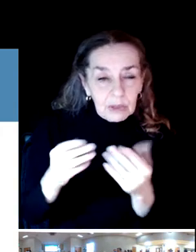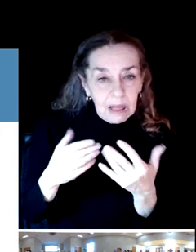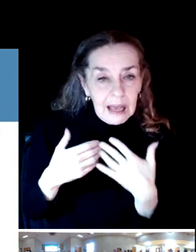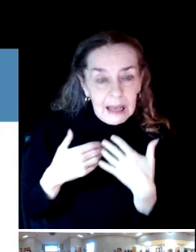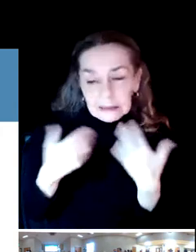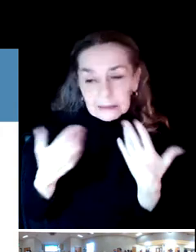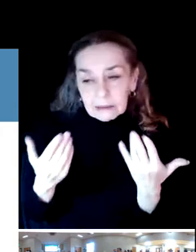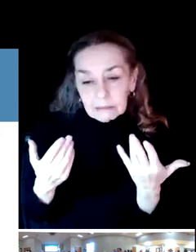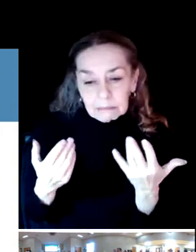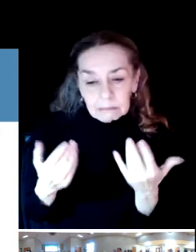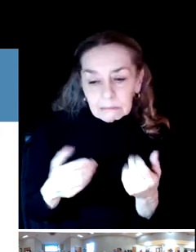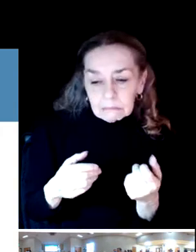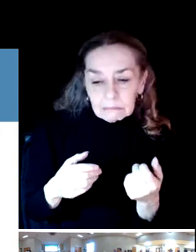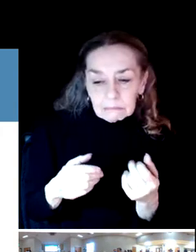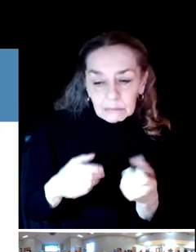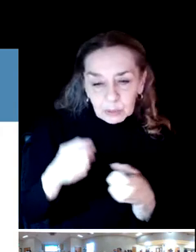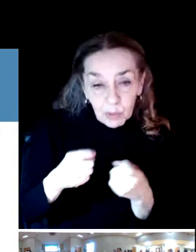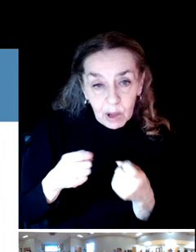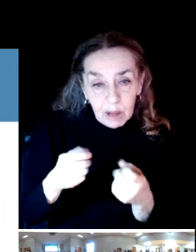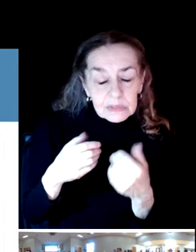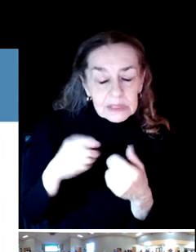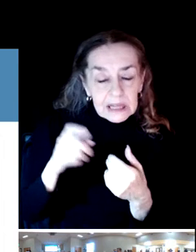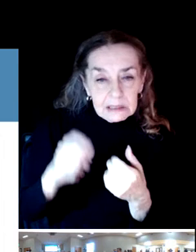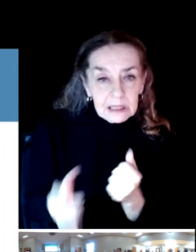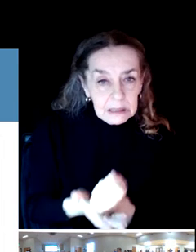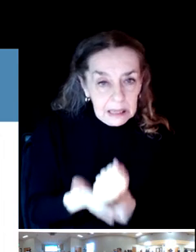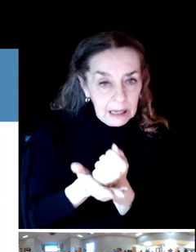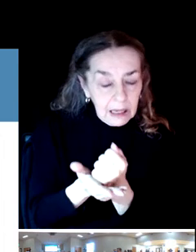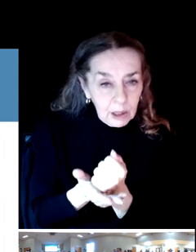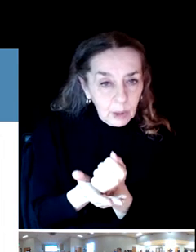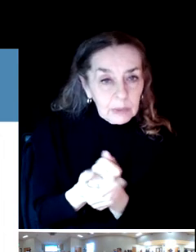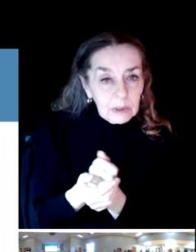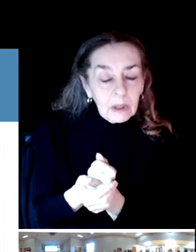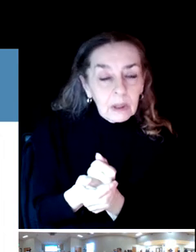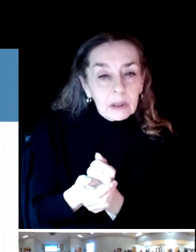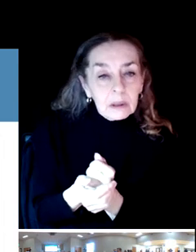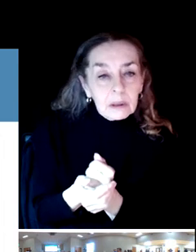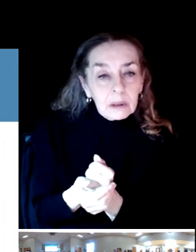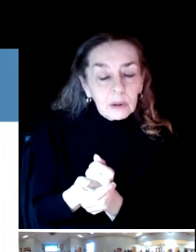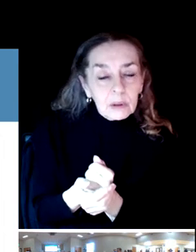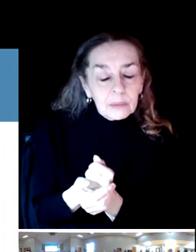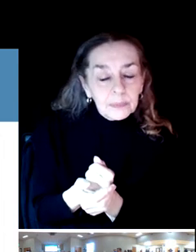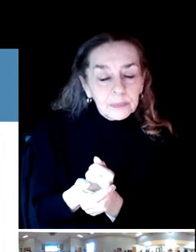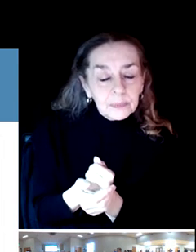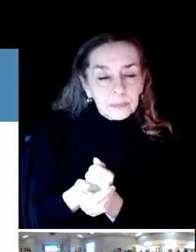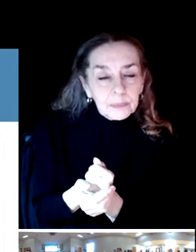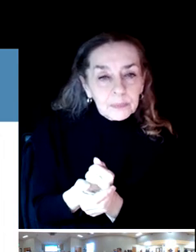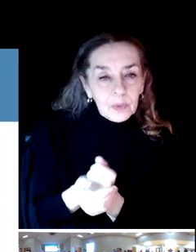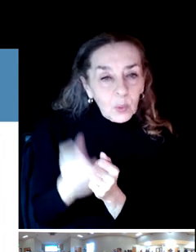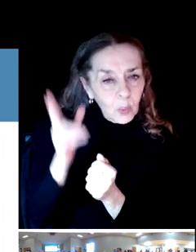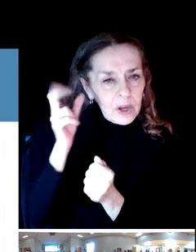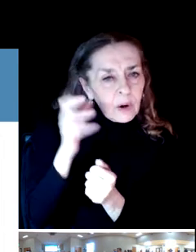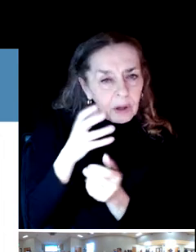We did get almost across the board a strong message that staff really try hard to accommodate